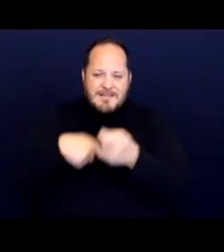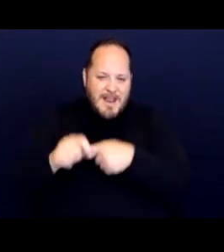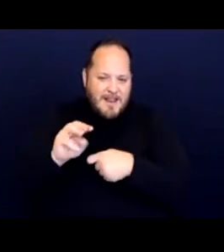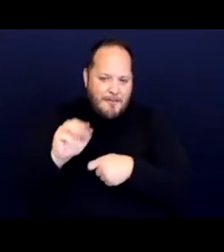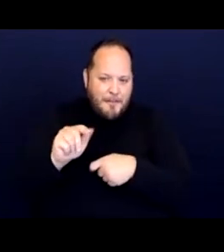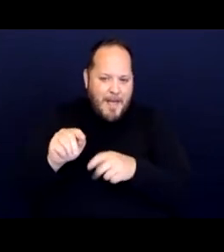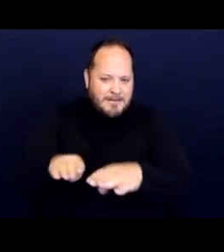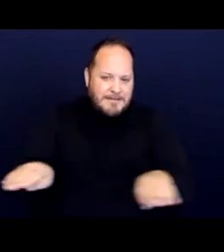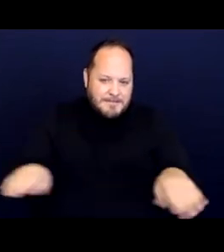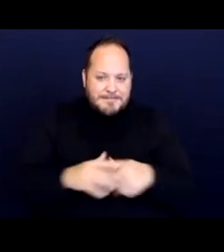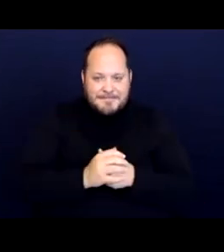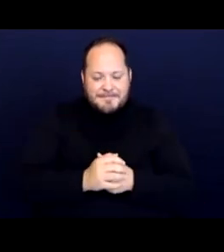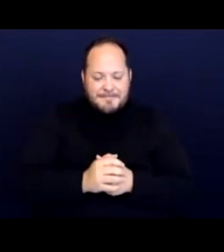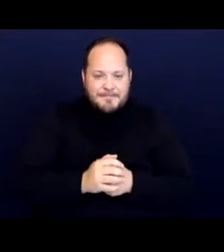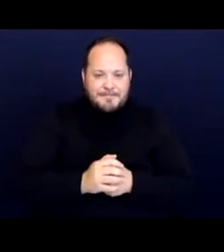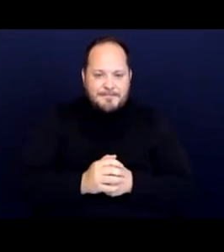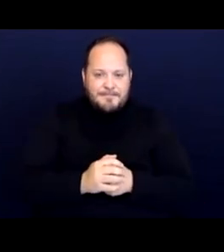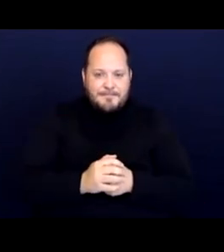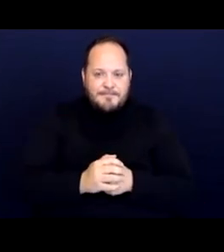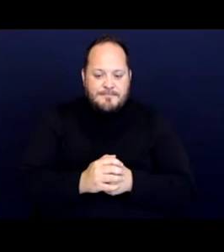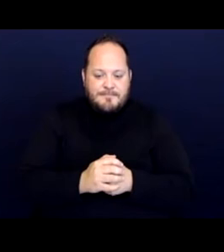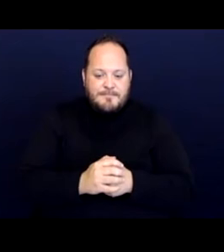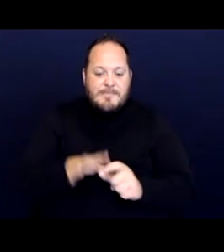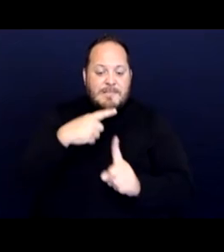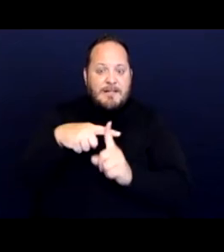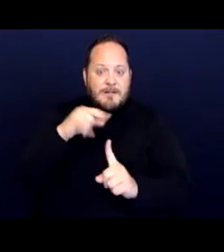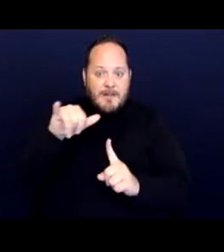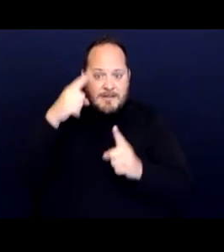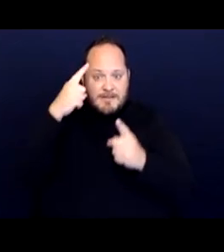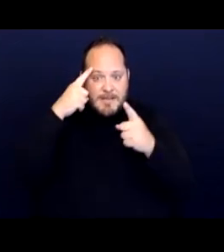And in addition, the settlement provided for a pilot program